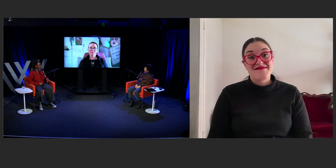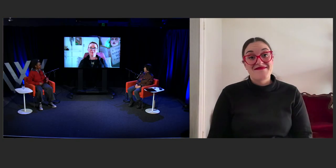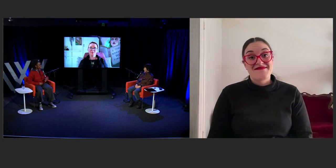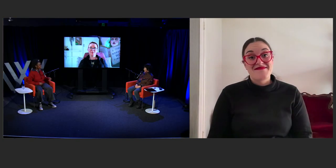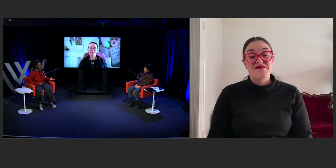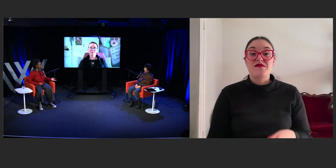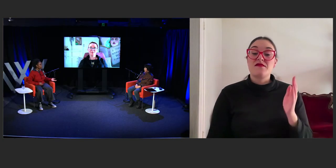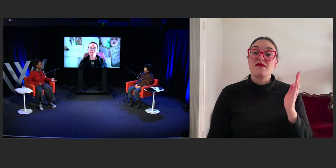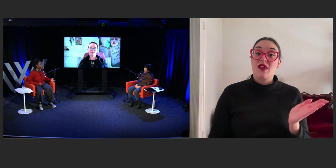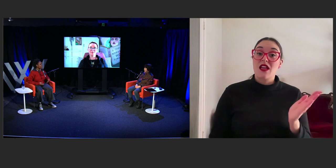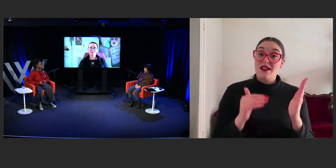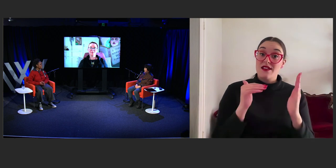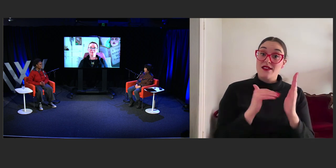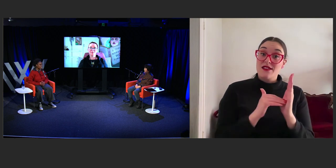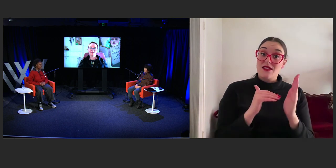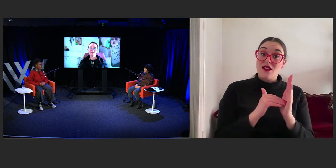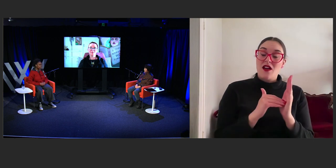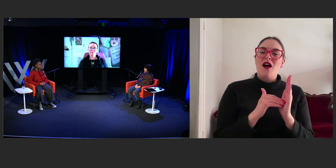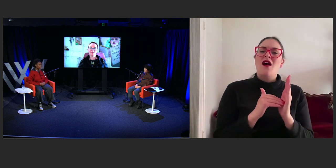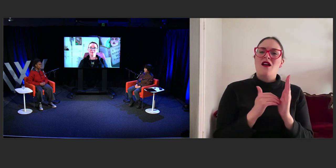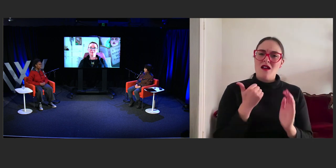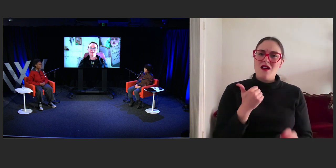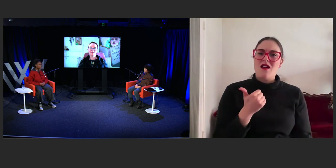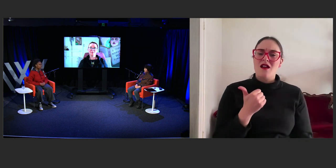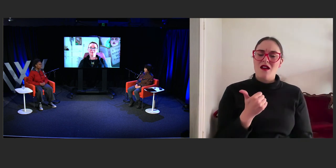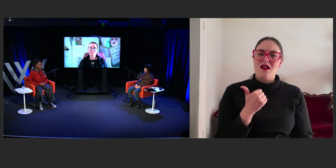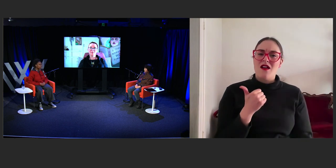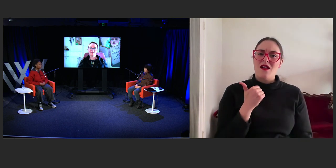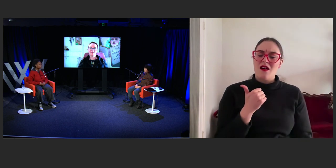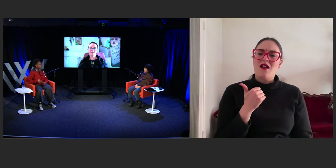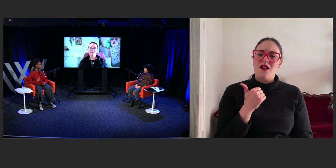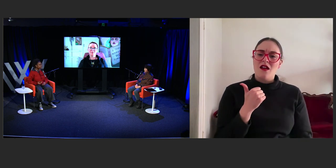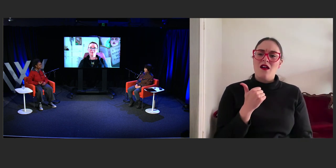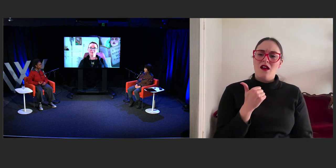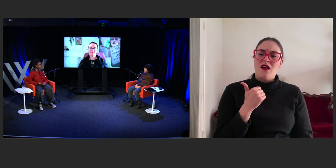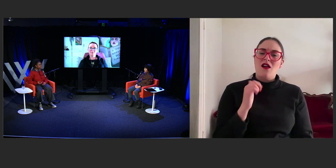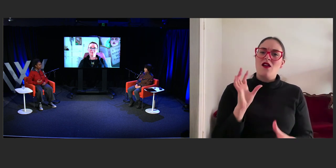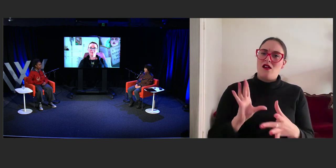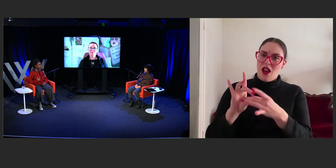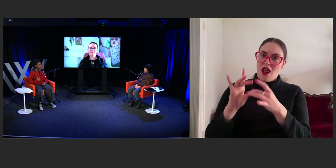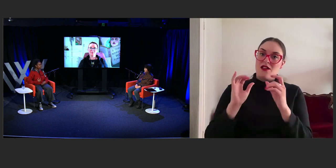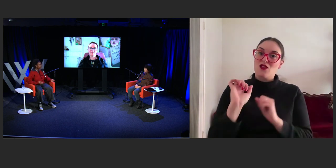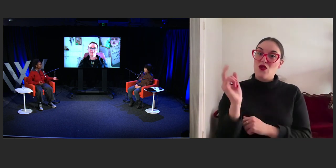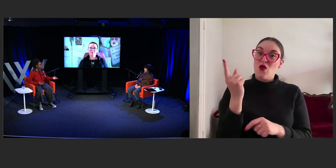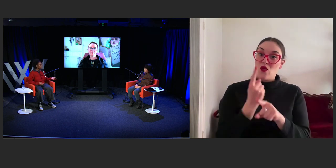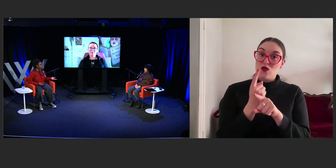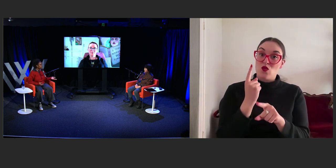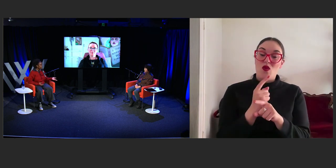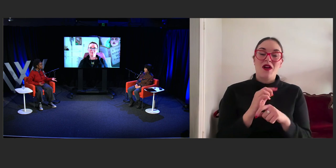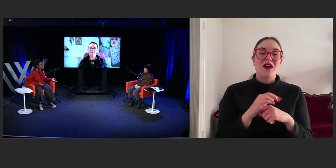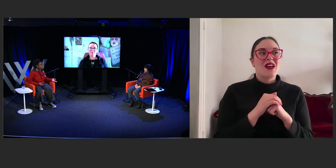Yeah, to kind of elaborate on that, I feel whether self-inflicted or as you said by marketing,